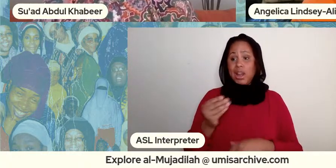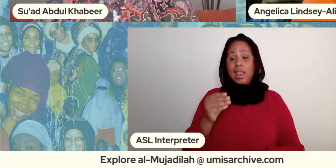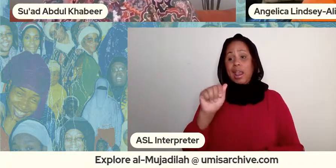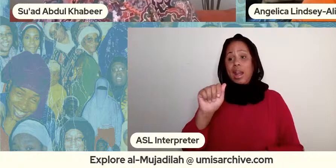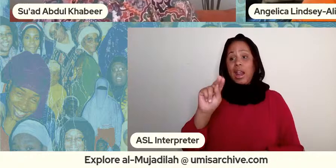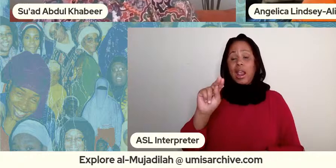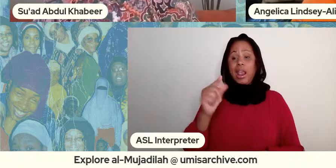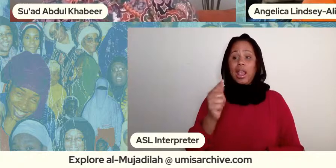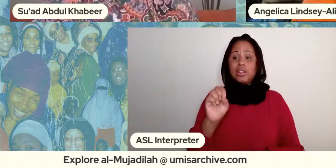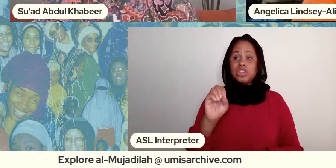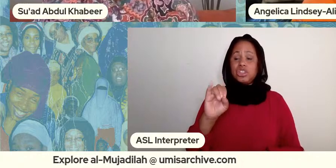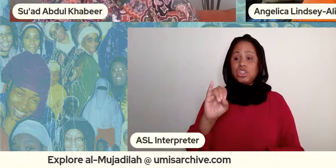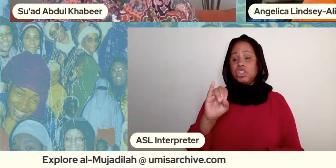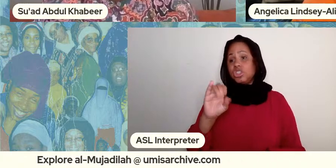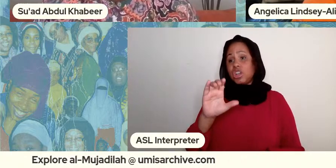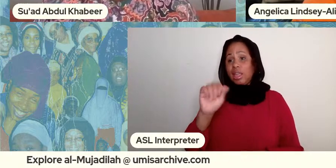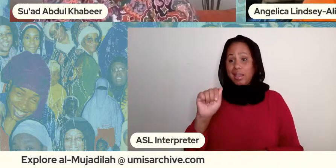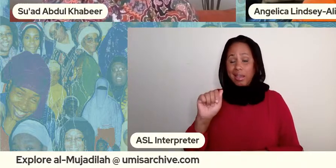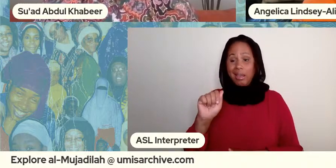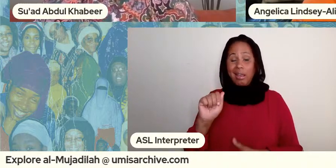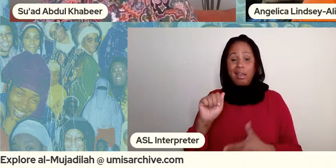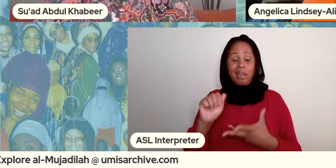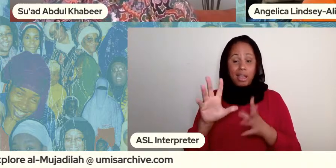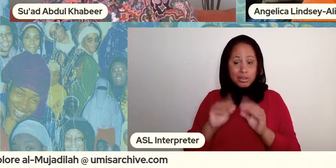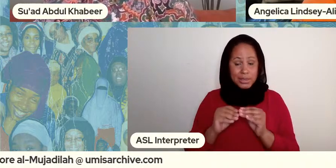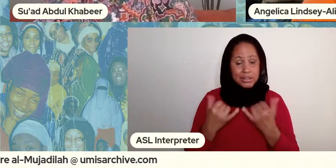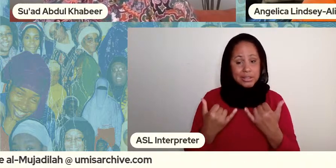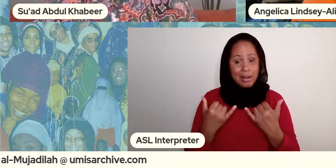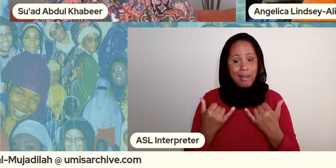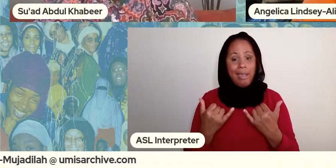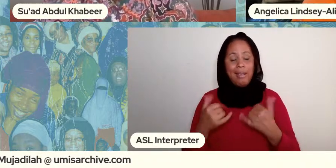is the unseated and ancestral territory of the indigenous peoples of north america